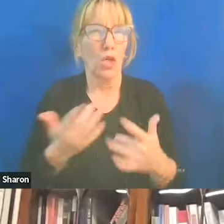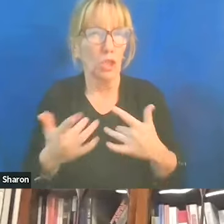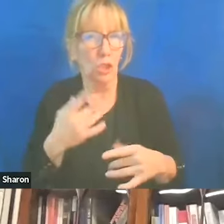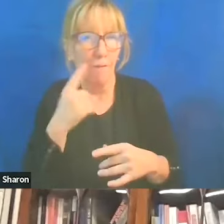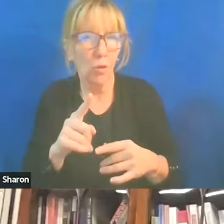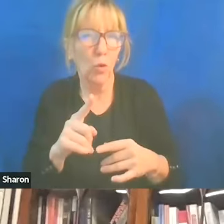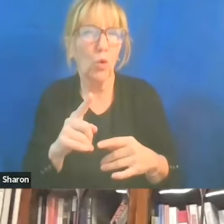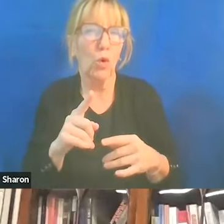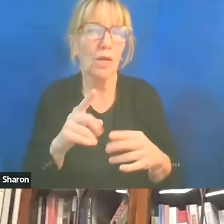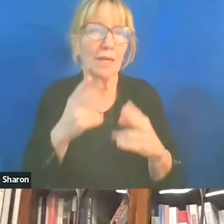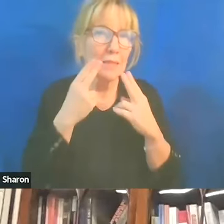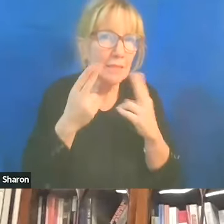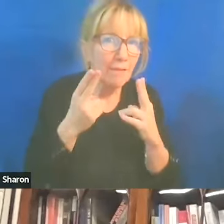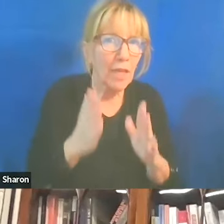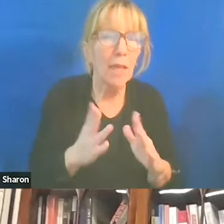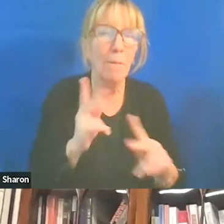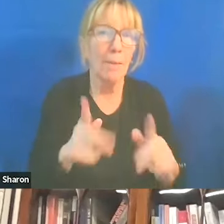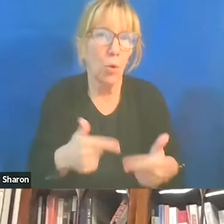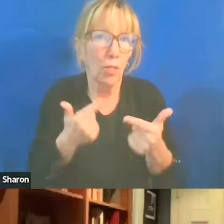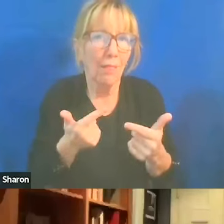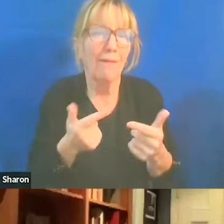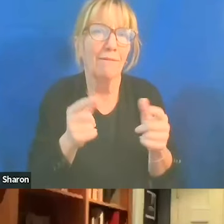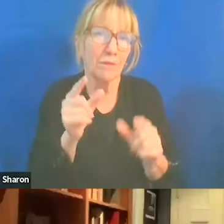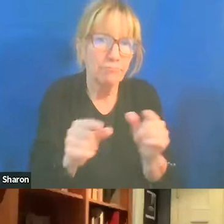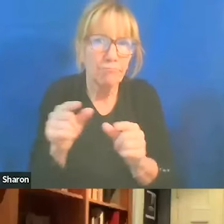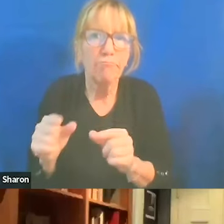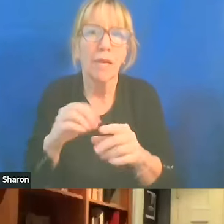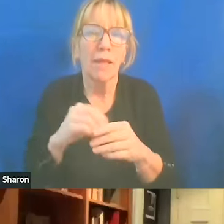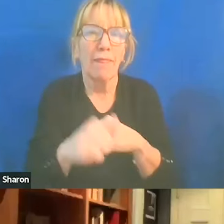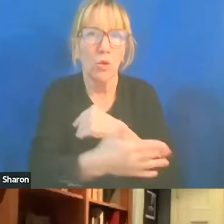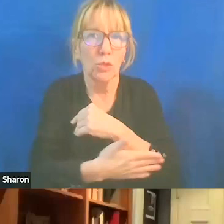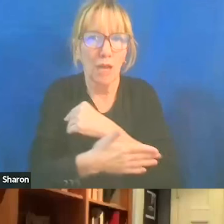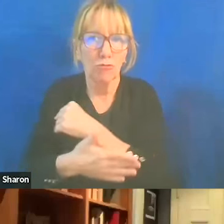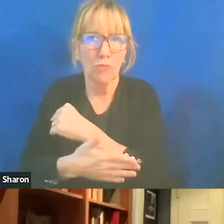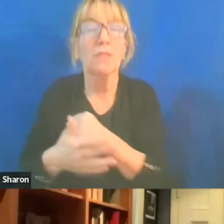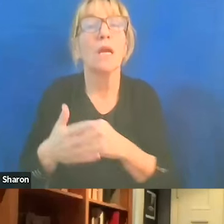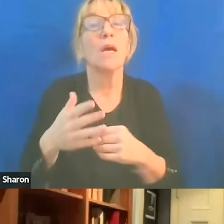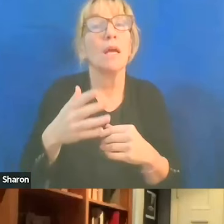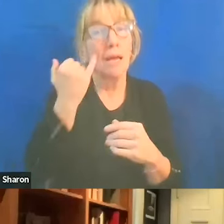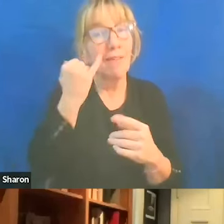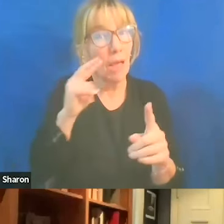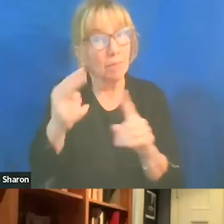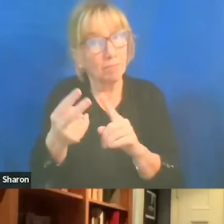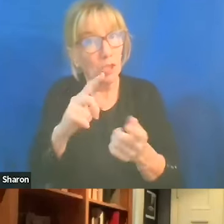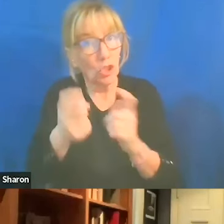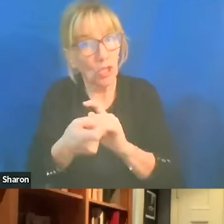And so, whether that's gonna change, the bombing continues, I don't know.